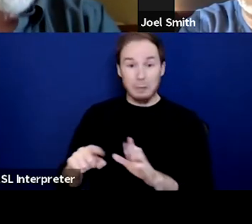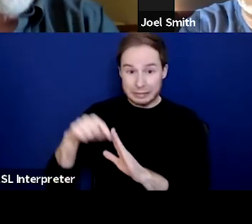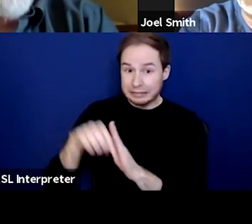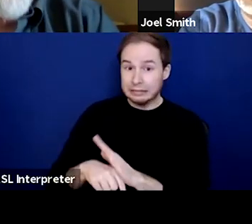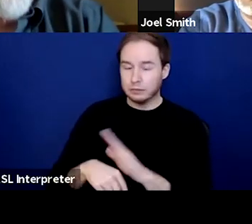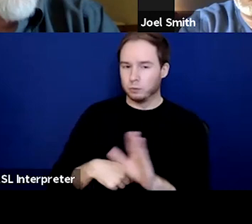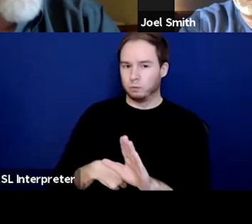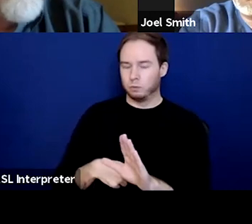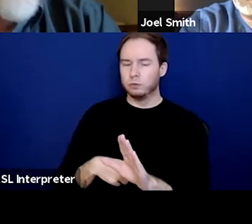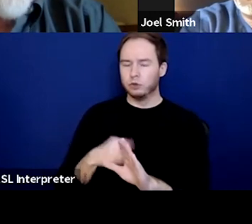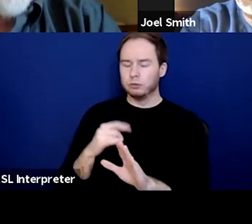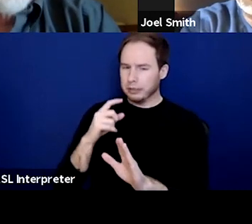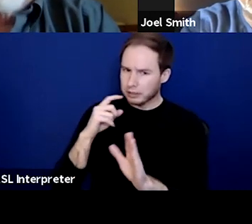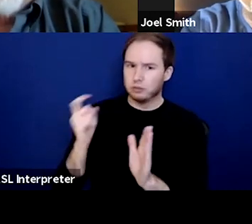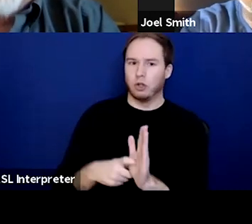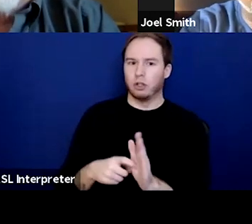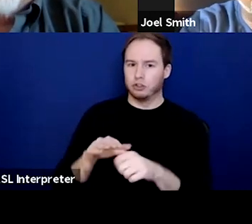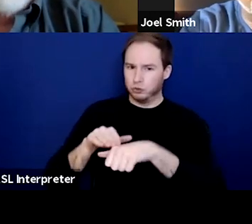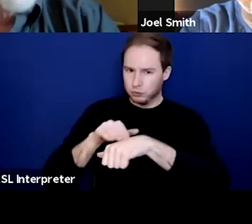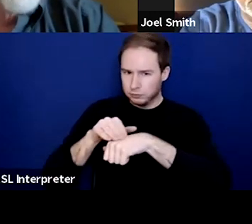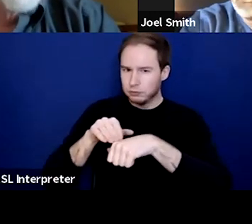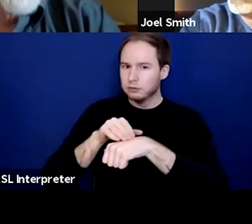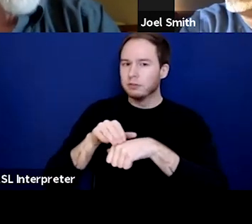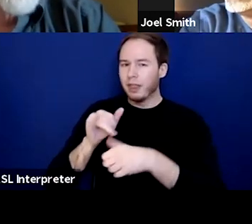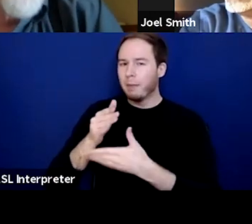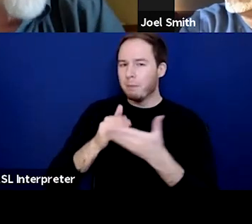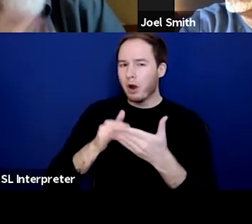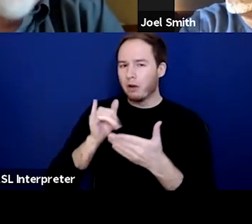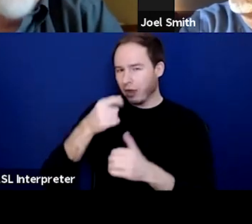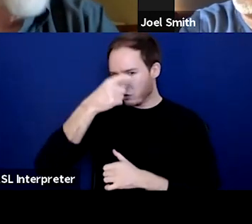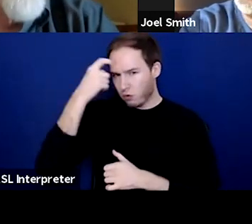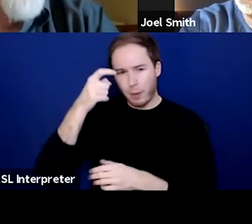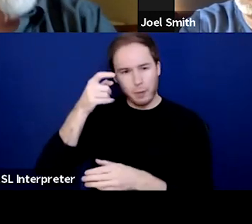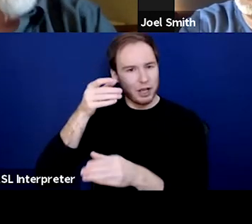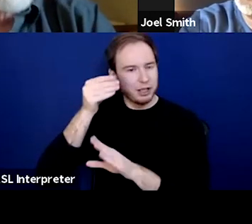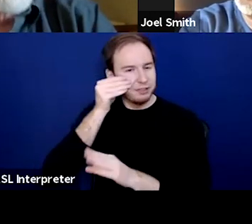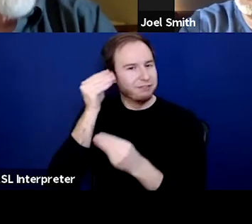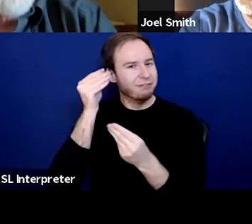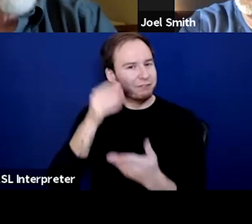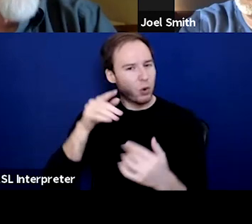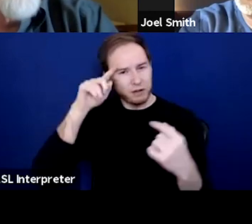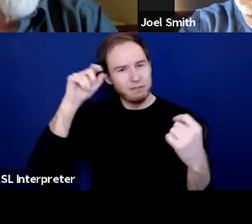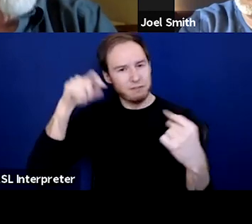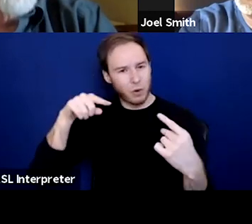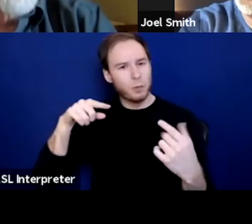is a huge part of being trauma-informed. And then it's also creating opportunities for people to have other life experiences